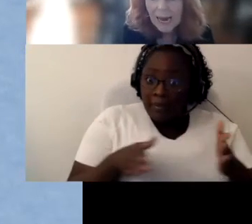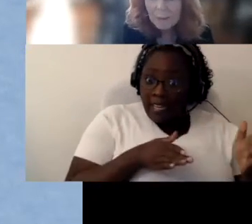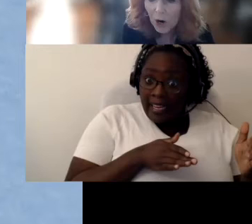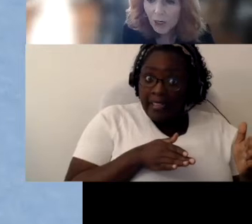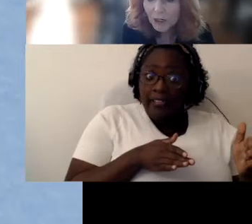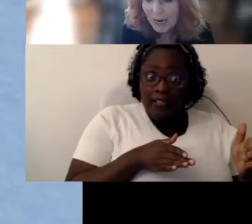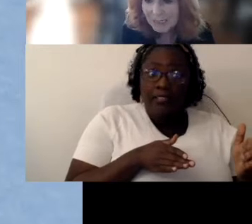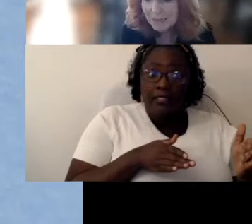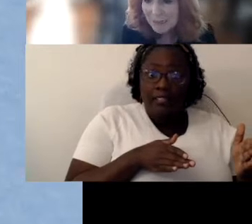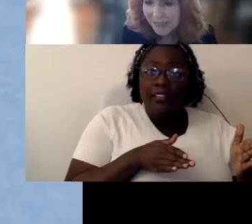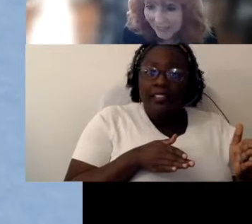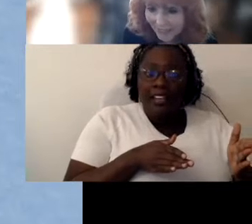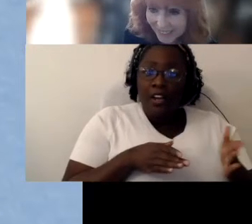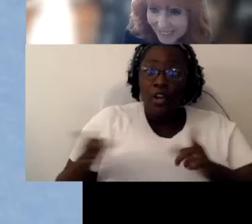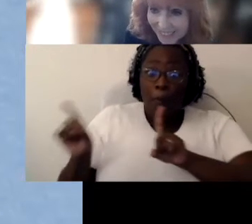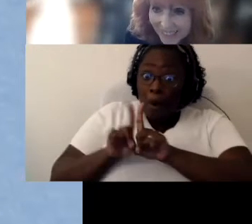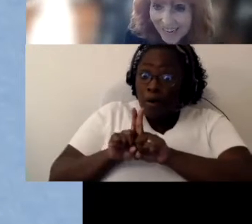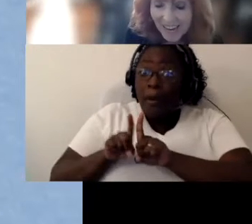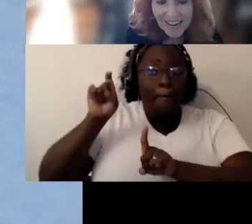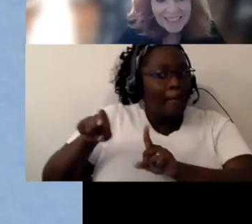a partner has to be there